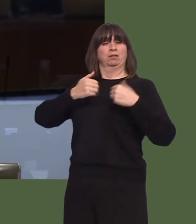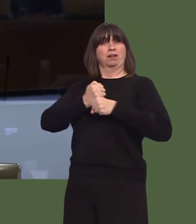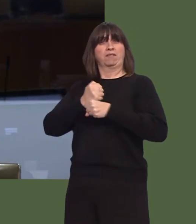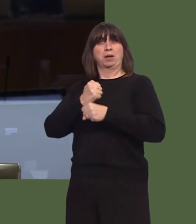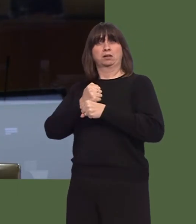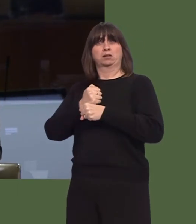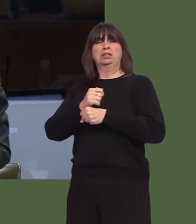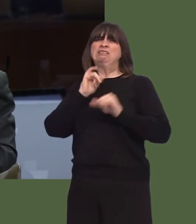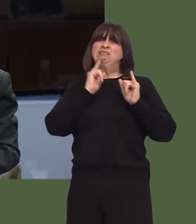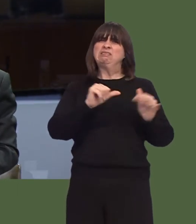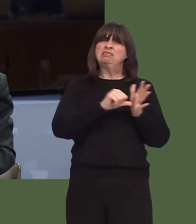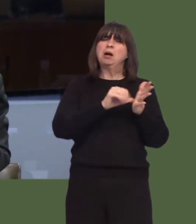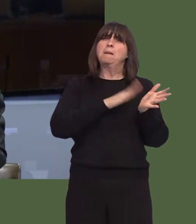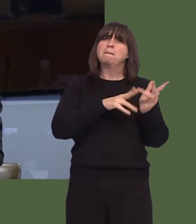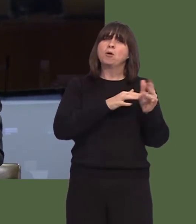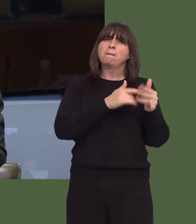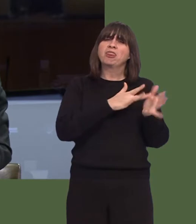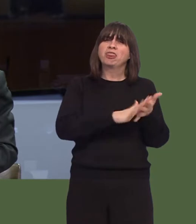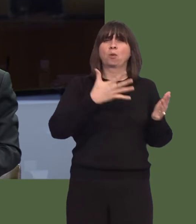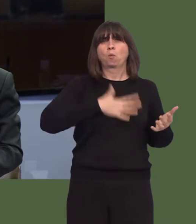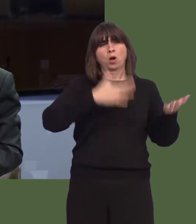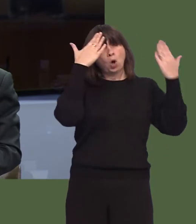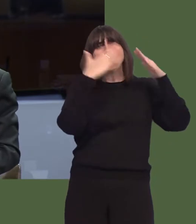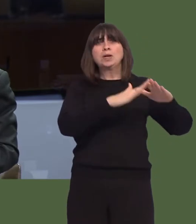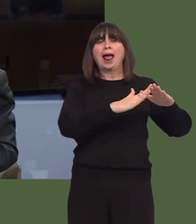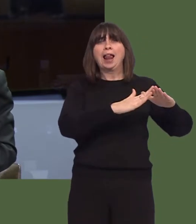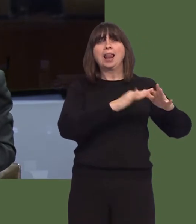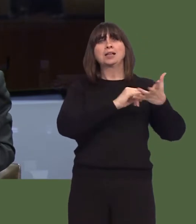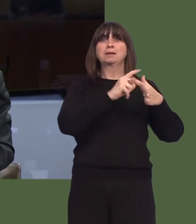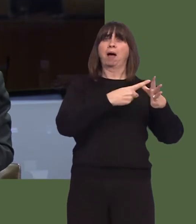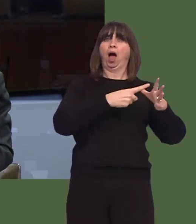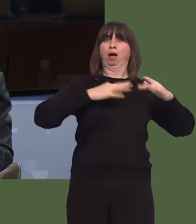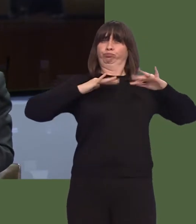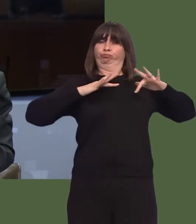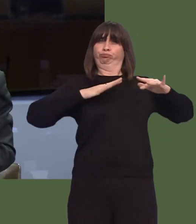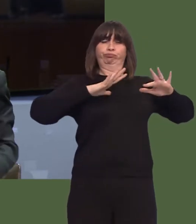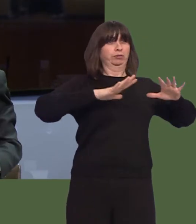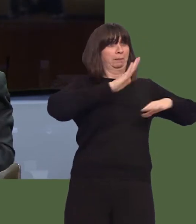of a planning application in Monmouth, in my constituency, for a hotel and spa developmentóanother